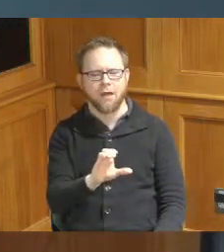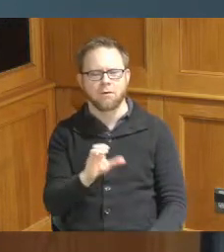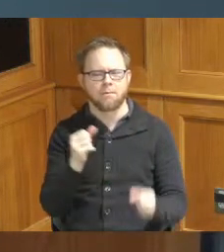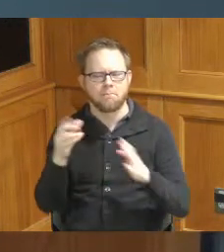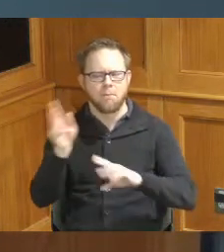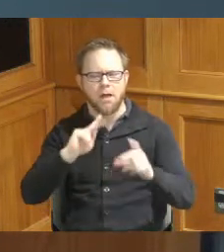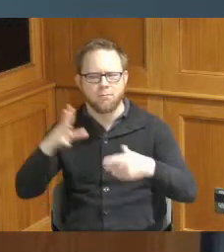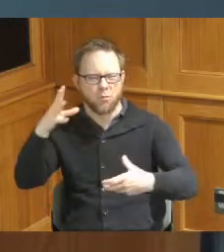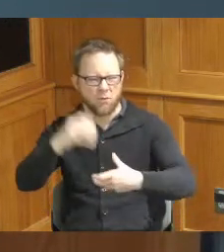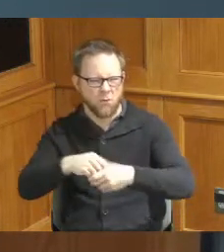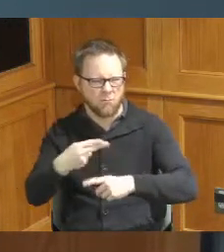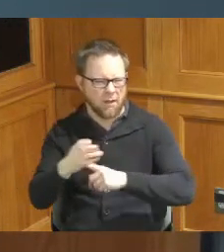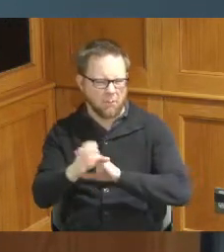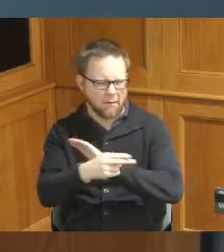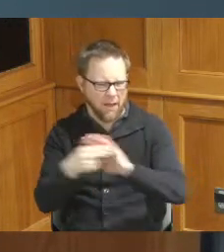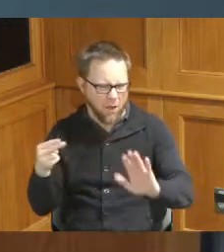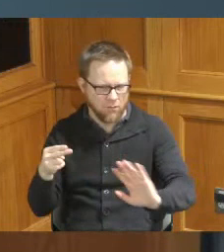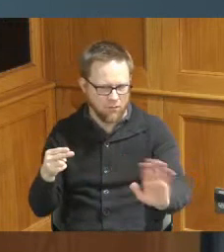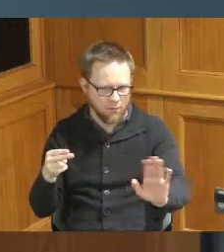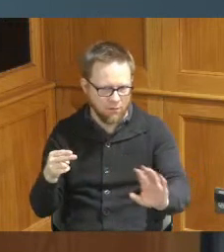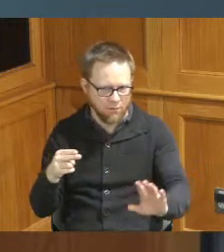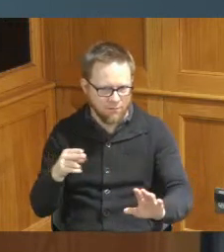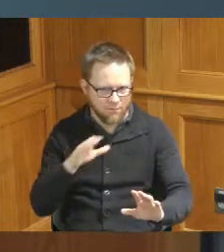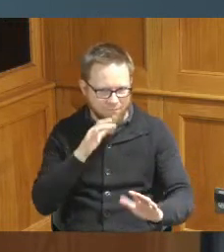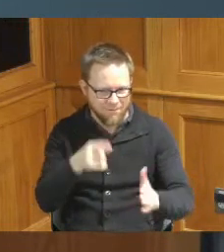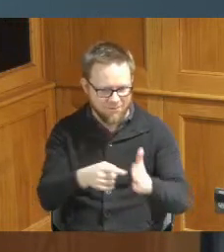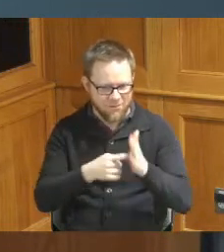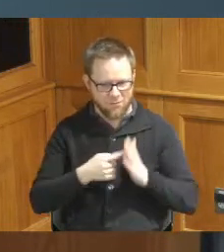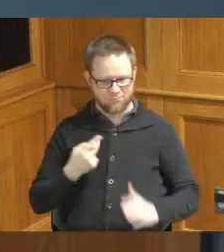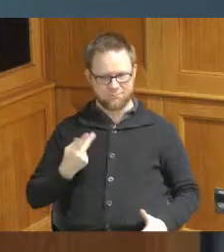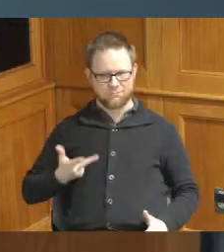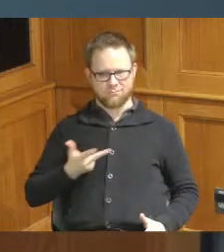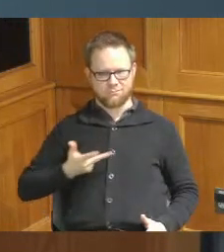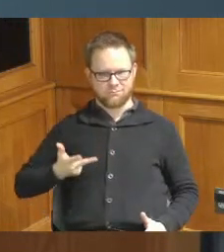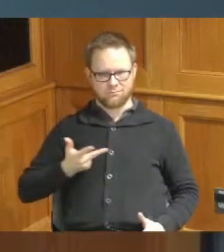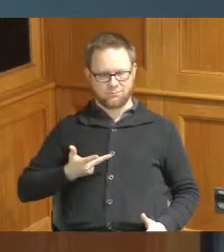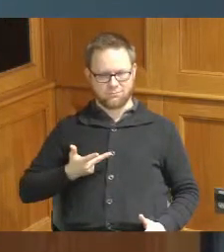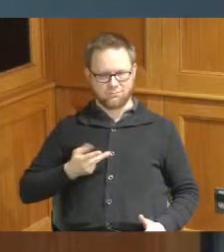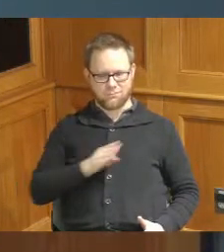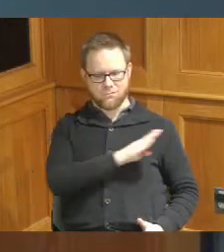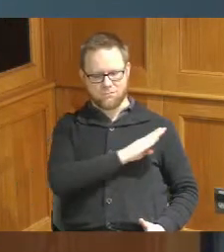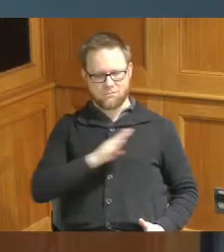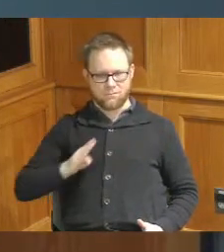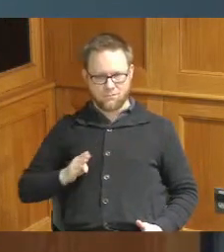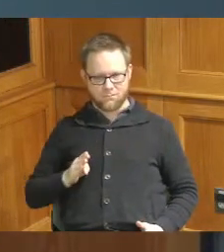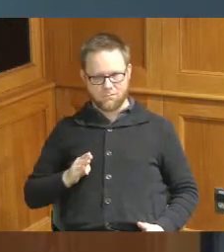Hamilton County brand that doesn't fall under the Hamilton County Board because if we don't want